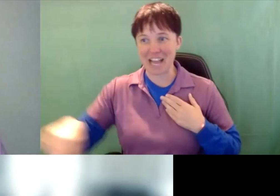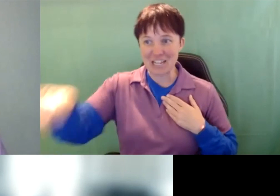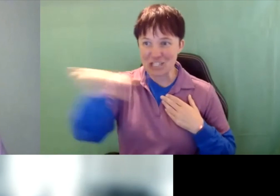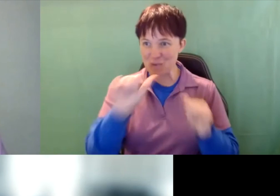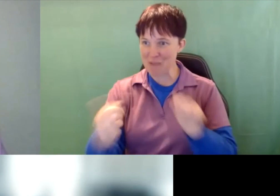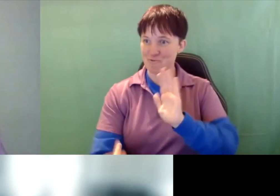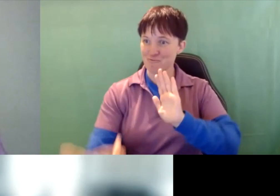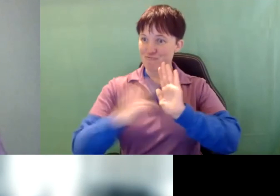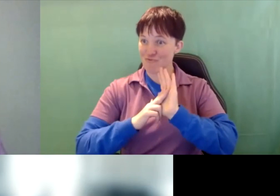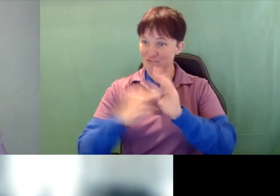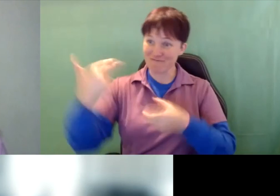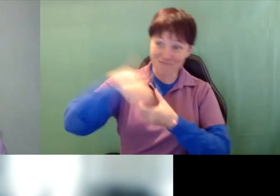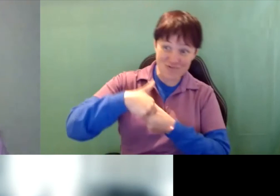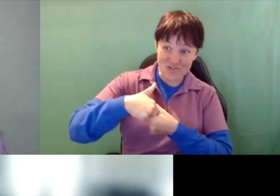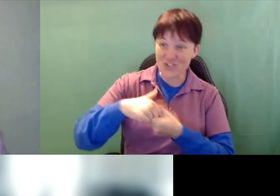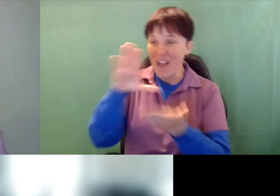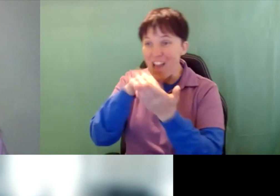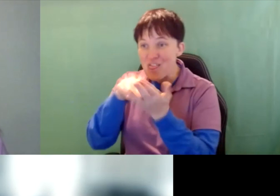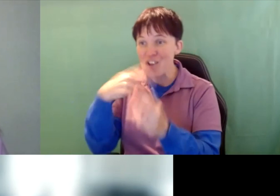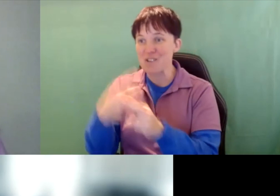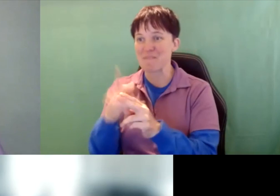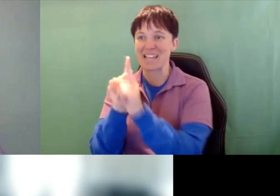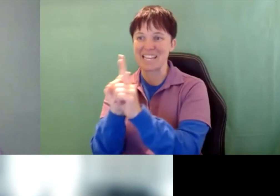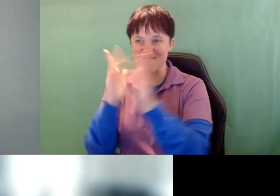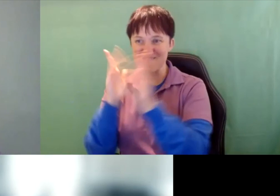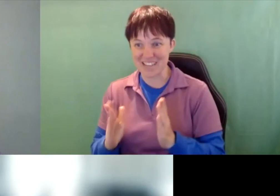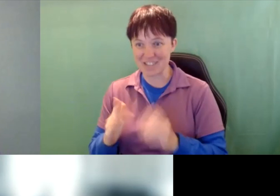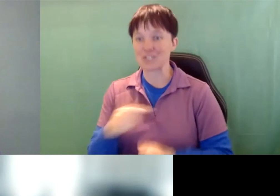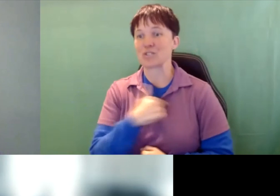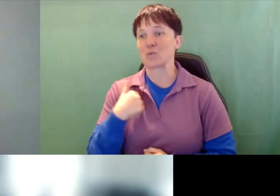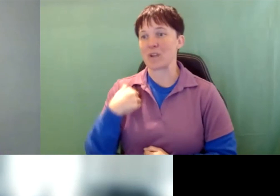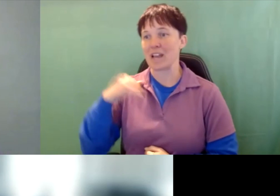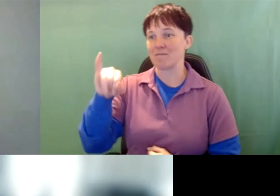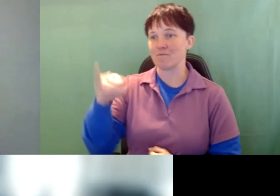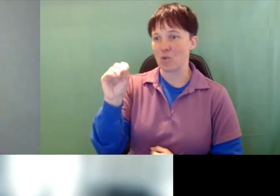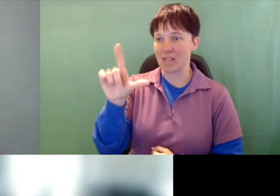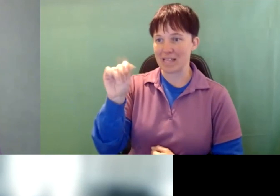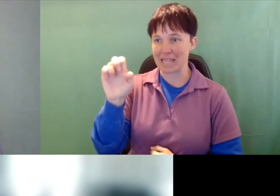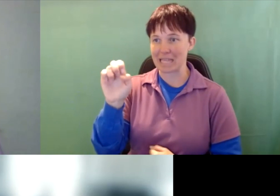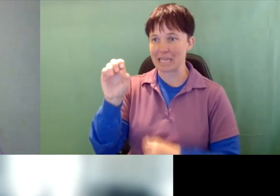on and hopefully learn about interveners. We do have, Jolene put in a survey into the